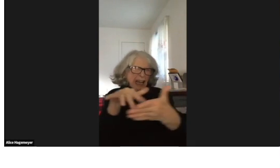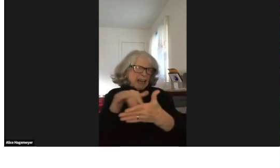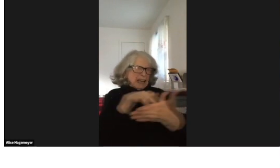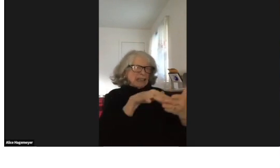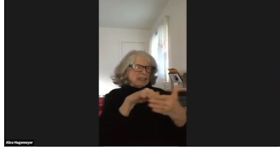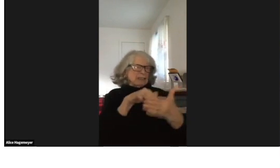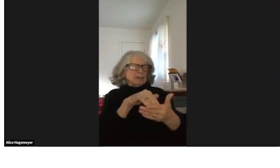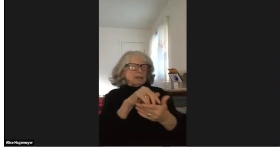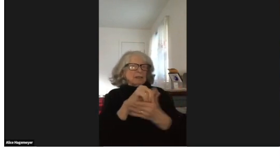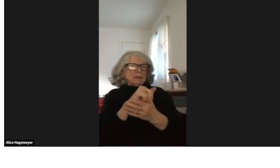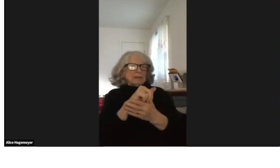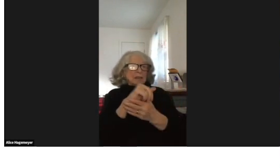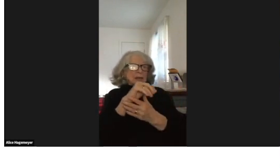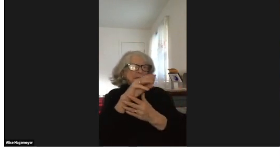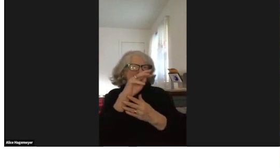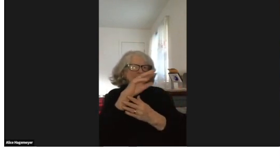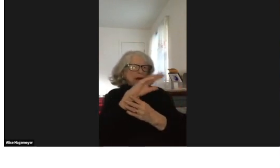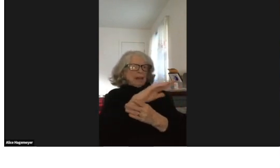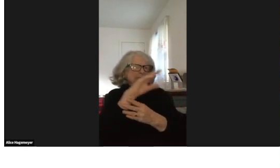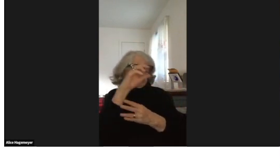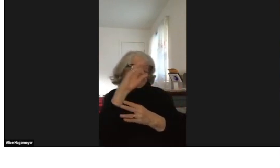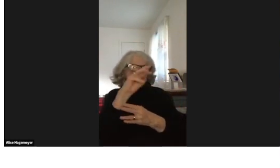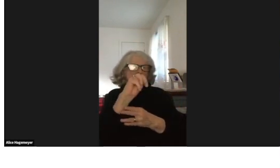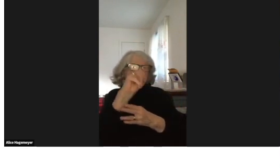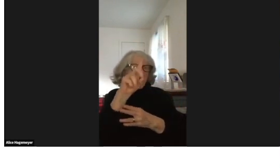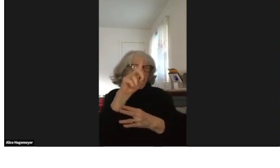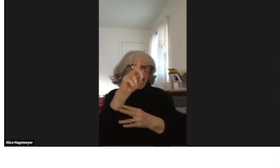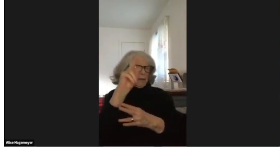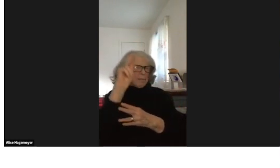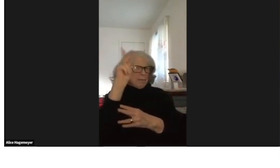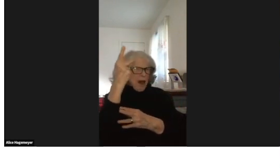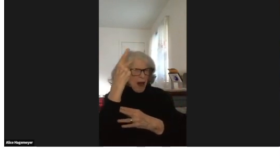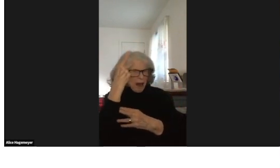And Alec worked very hard to support this effort.